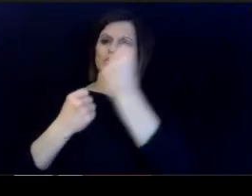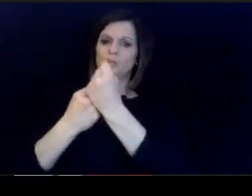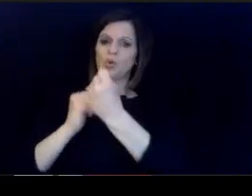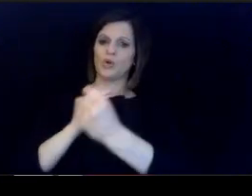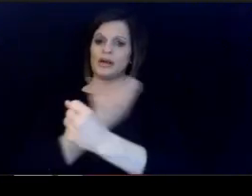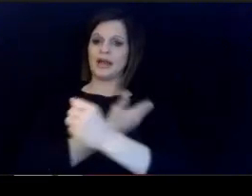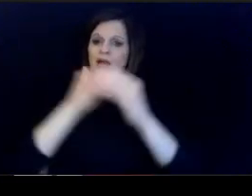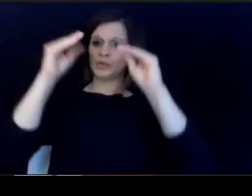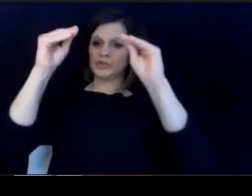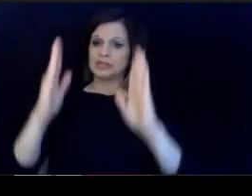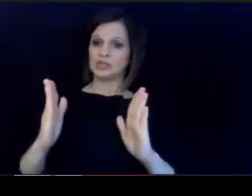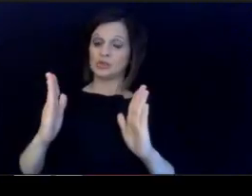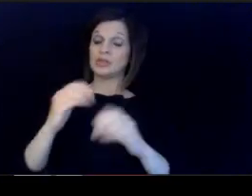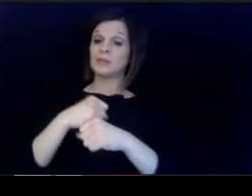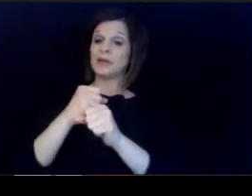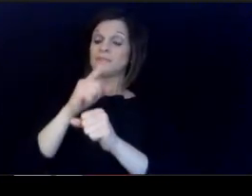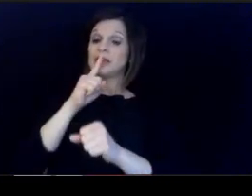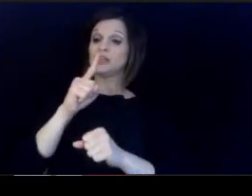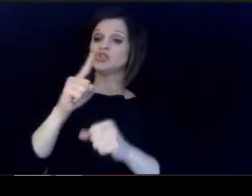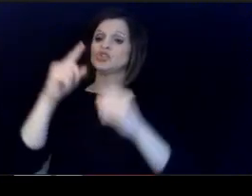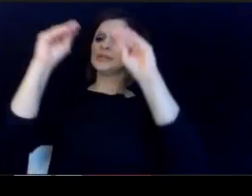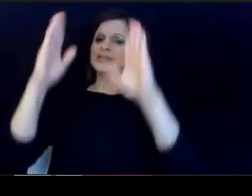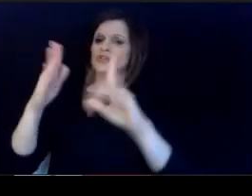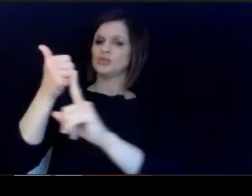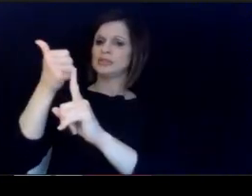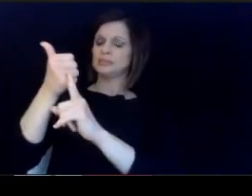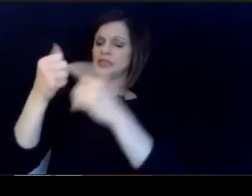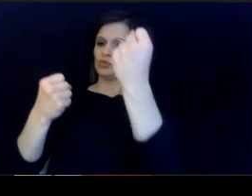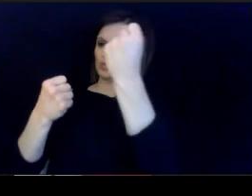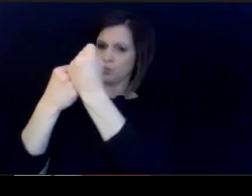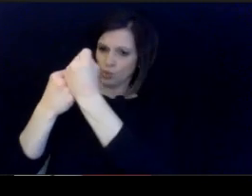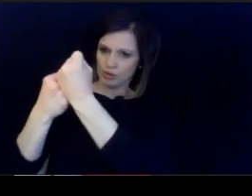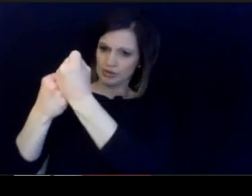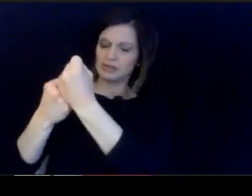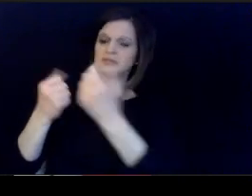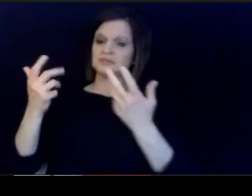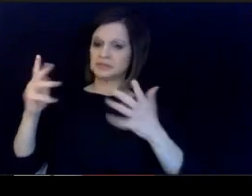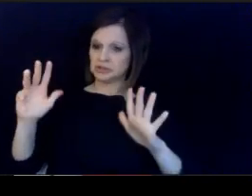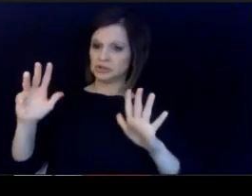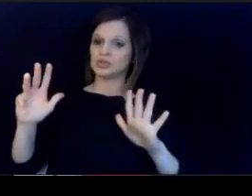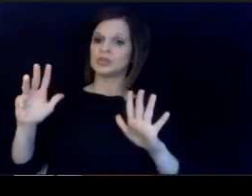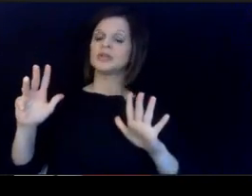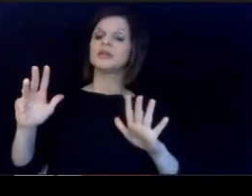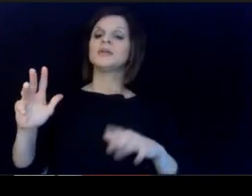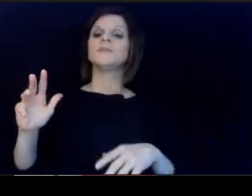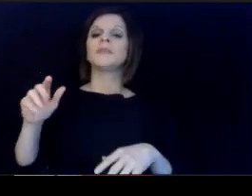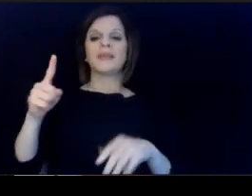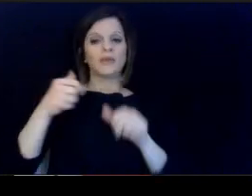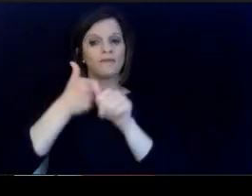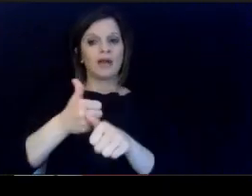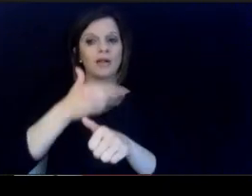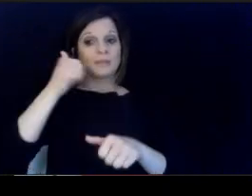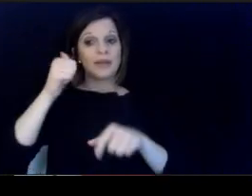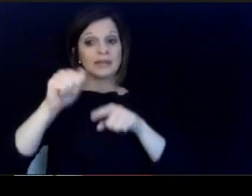of this effort by making sure their support it. in bank in bringing best practice as a reality.